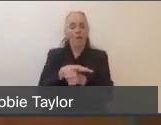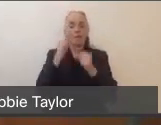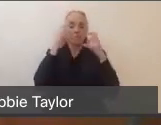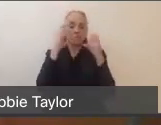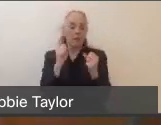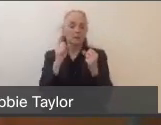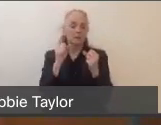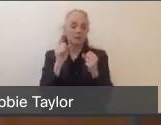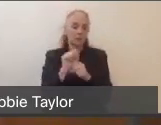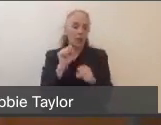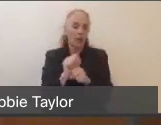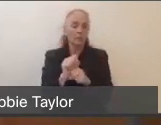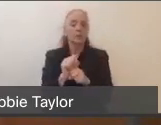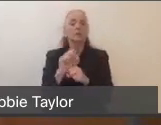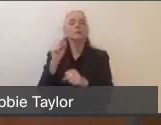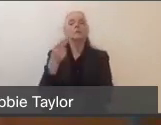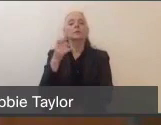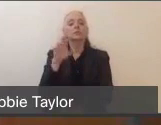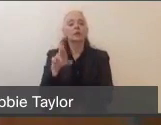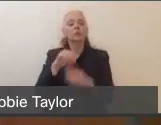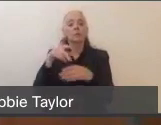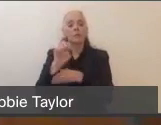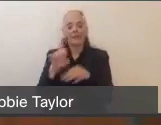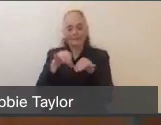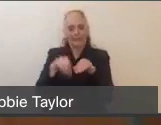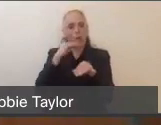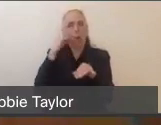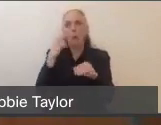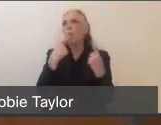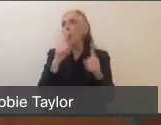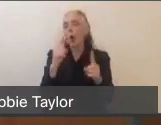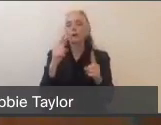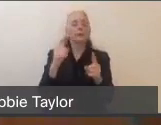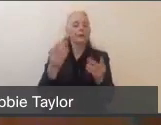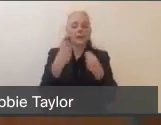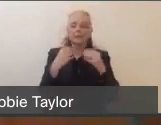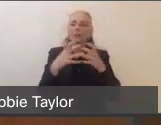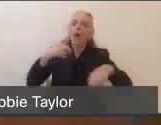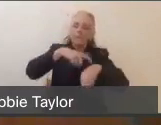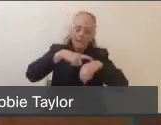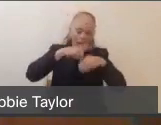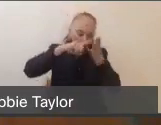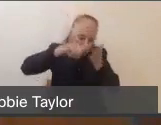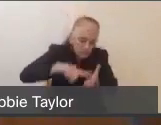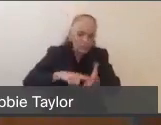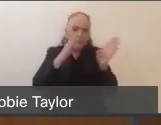The shelter-in-places work. It bought so much time. Dr. Ballard really described well what the hospitals and our healthcare system